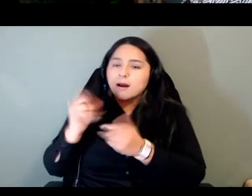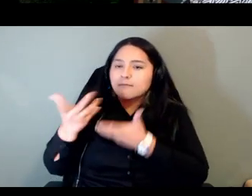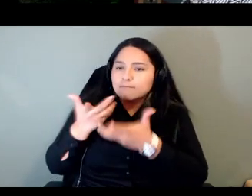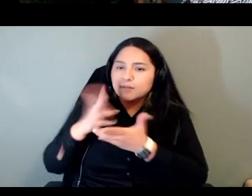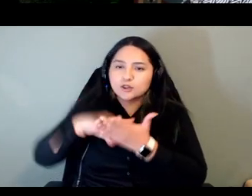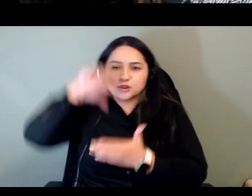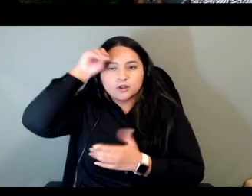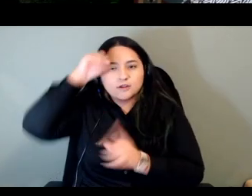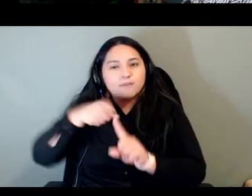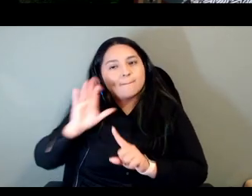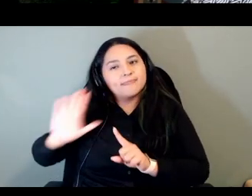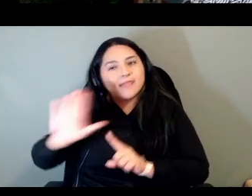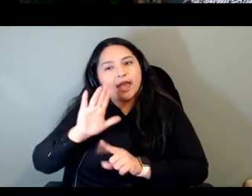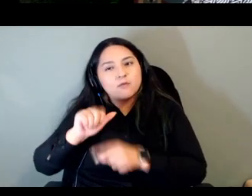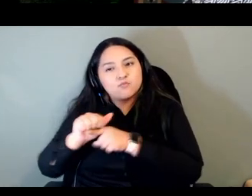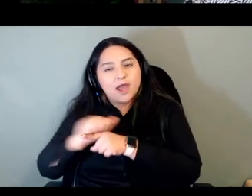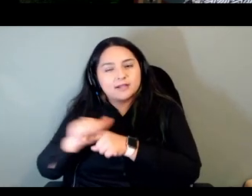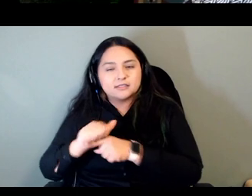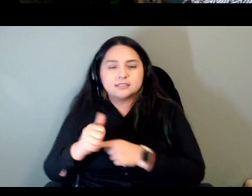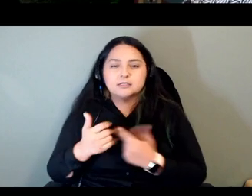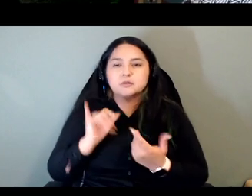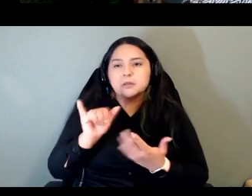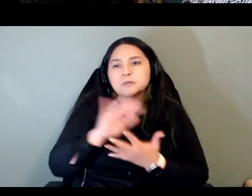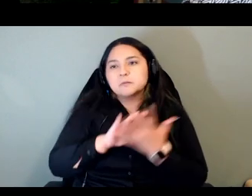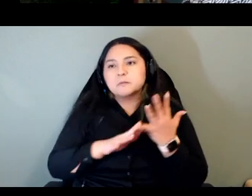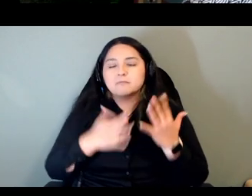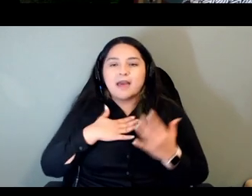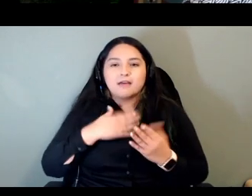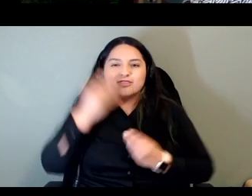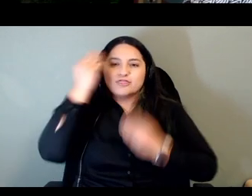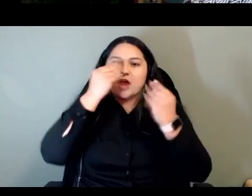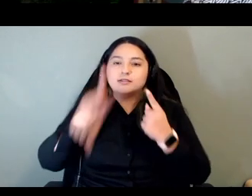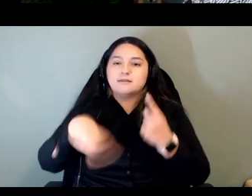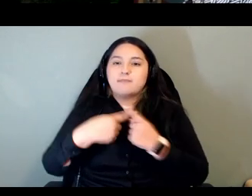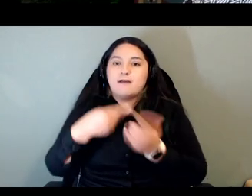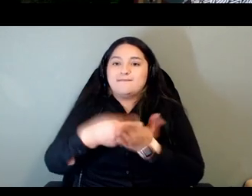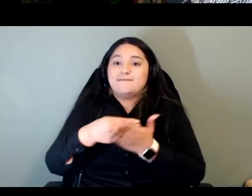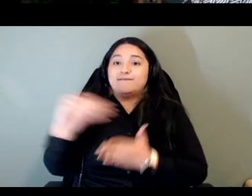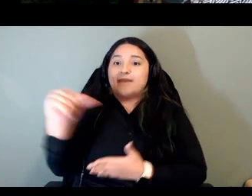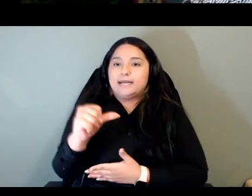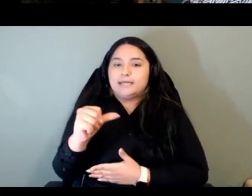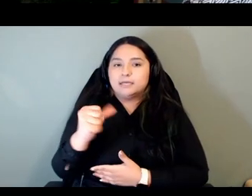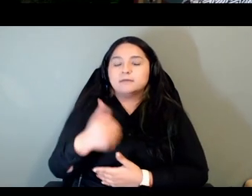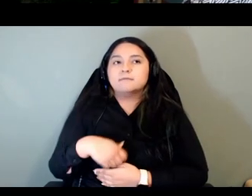are just some of my thoughts in regards to funding not directly ask um answering where